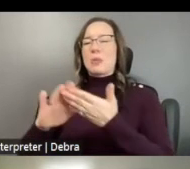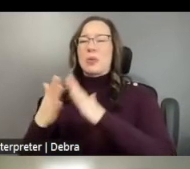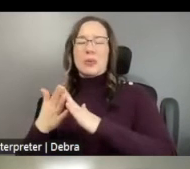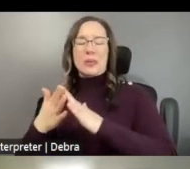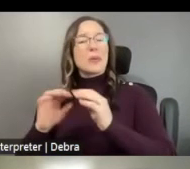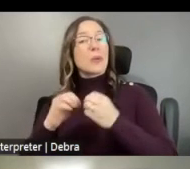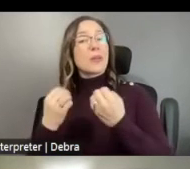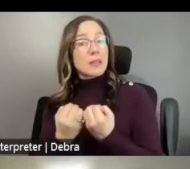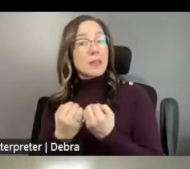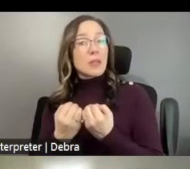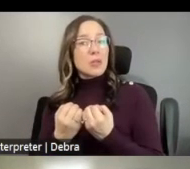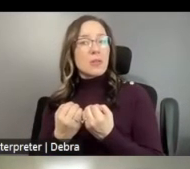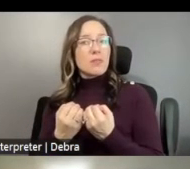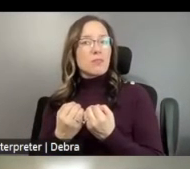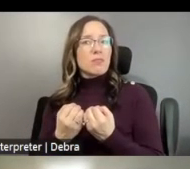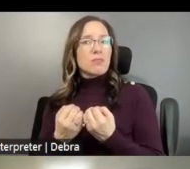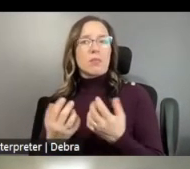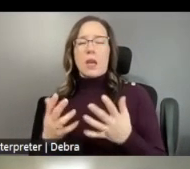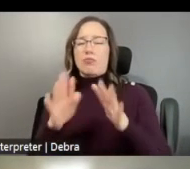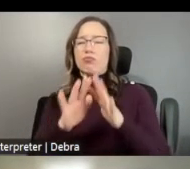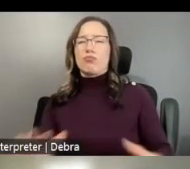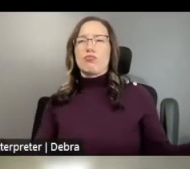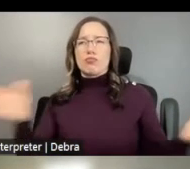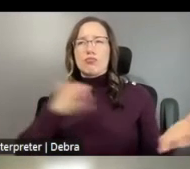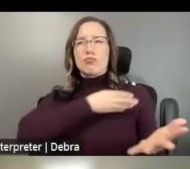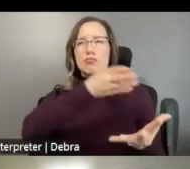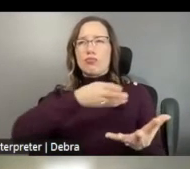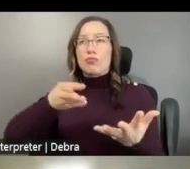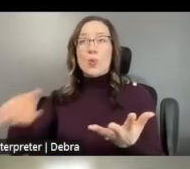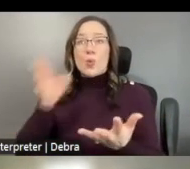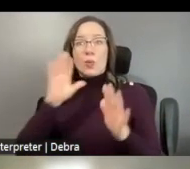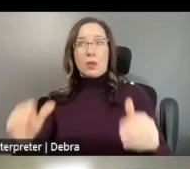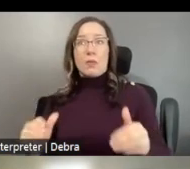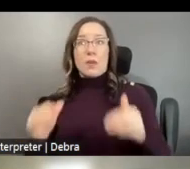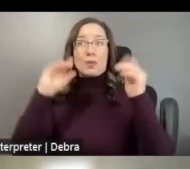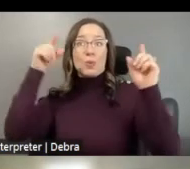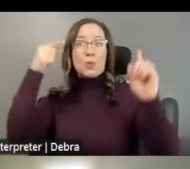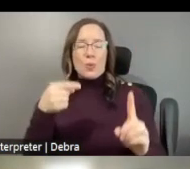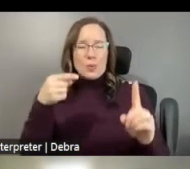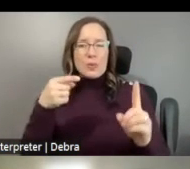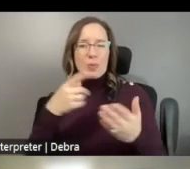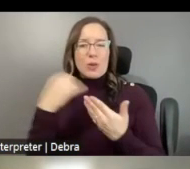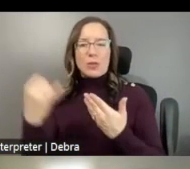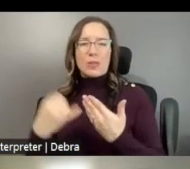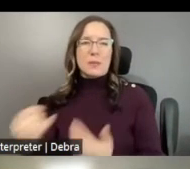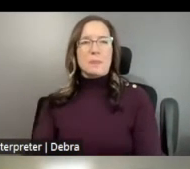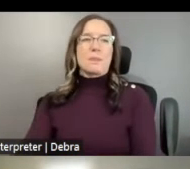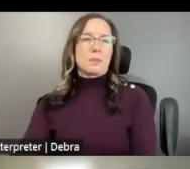WITHIN AND ACROSS SECTORS THAT ADVANCE THE GOALS OF THE PROJECT. COMPETITIVE DANCE PROJECTS WILL